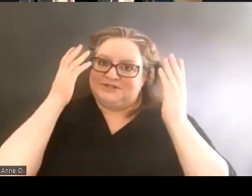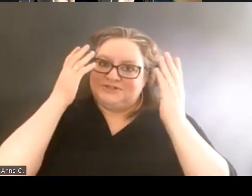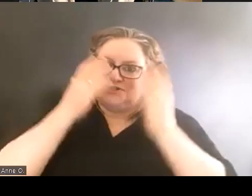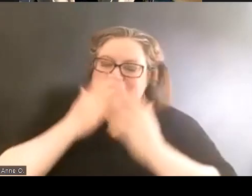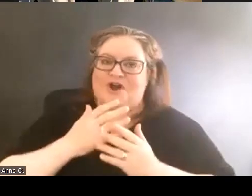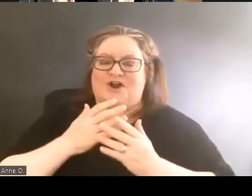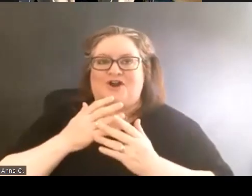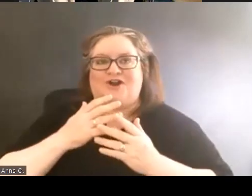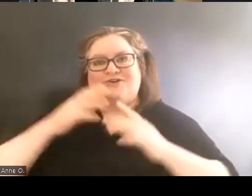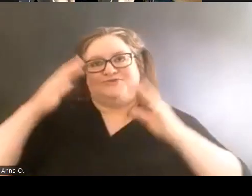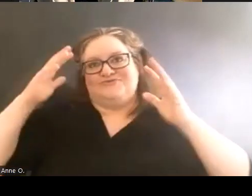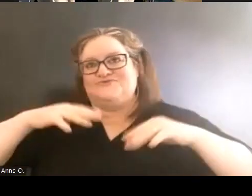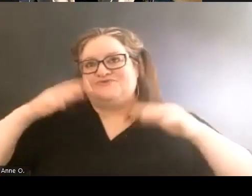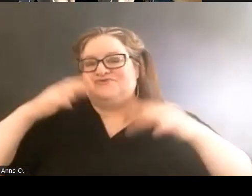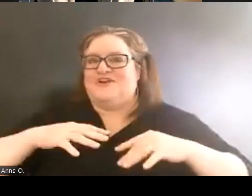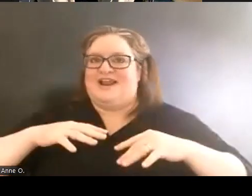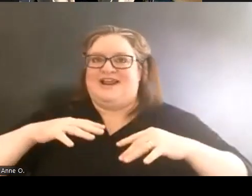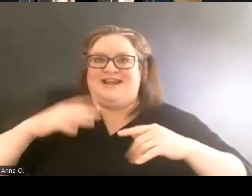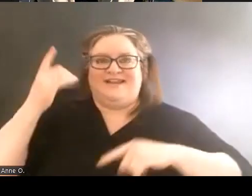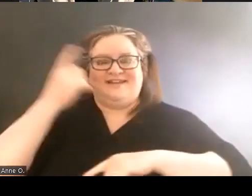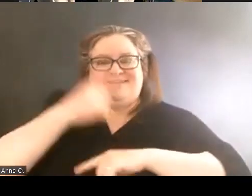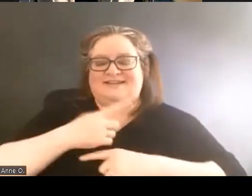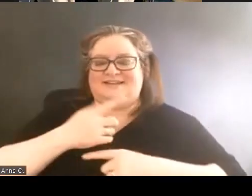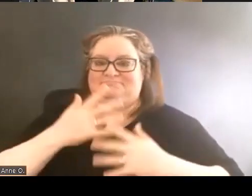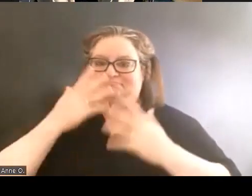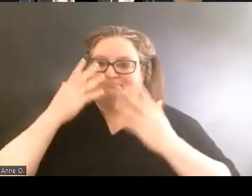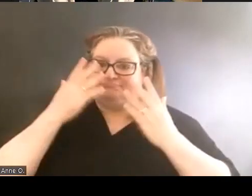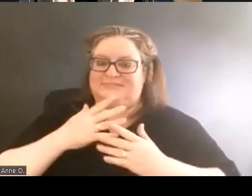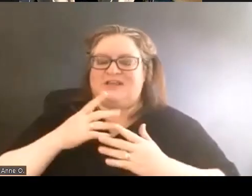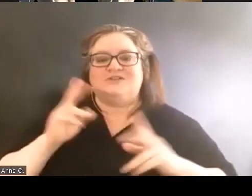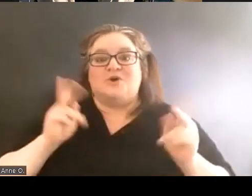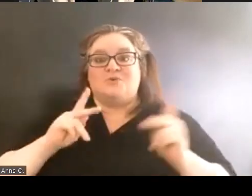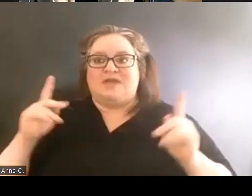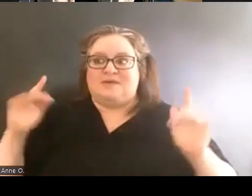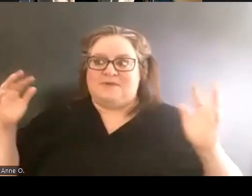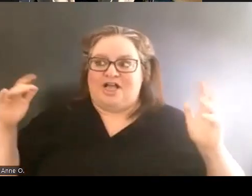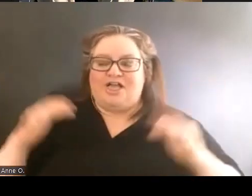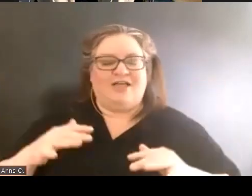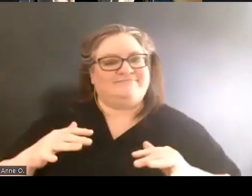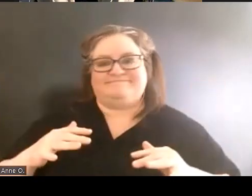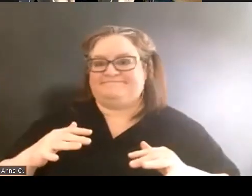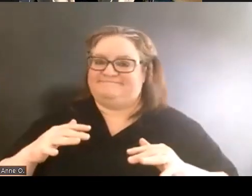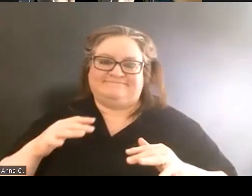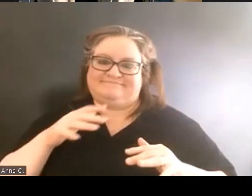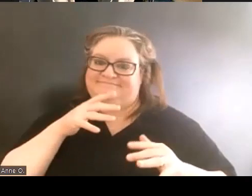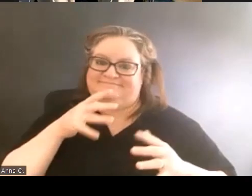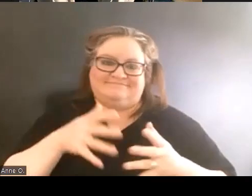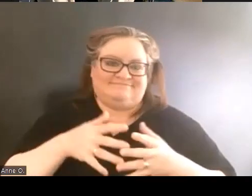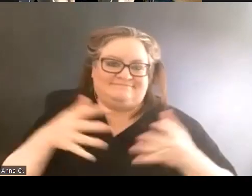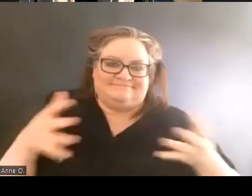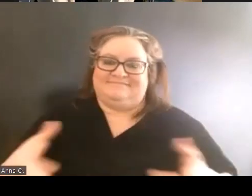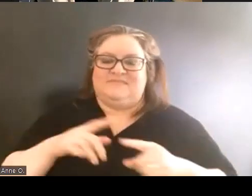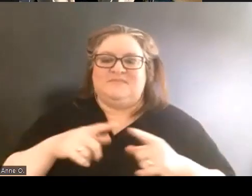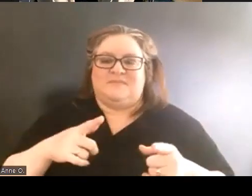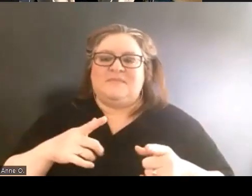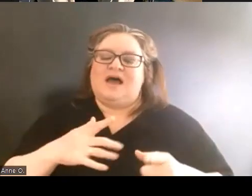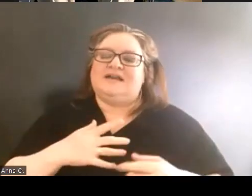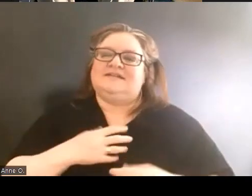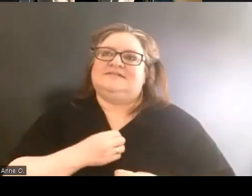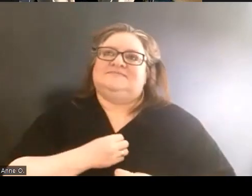And so the turnout wasn't as huge as we would've hoped, but it was heartening because the people that showed up